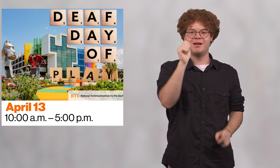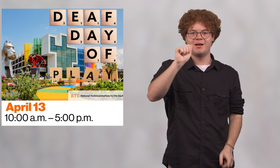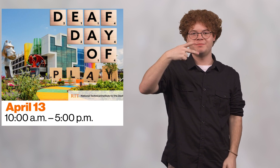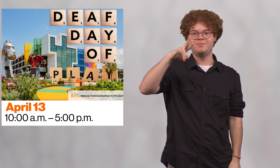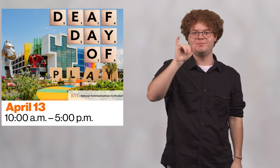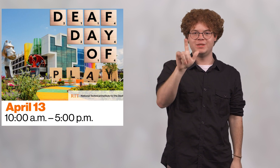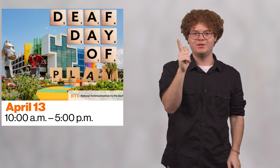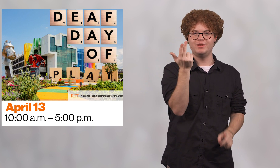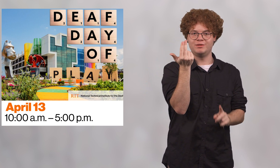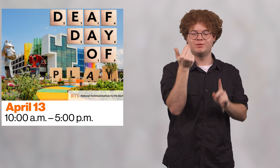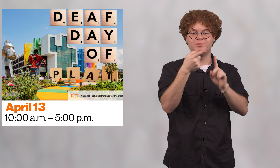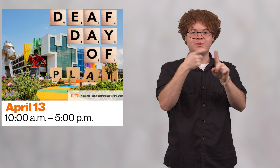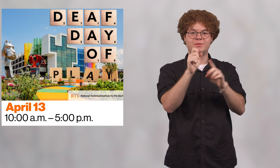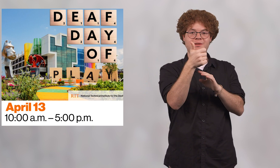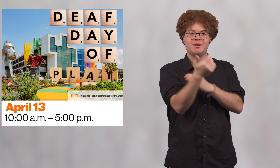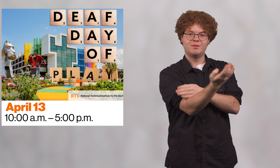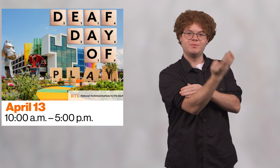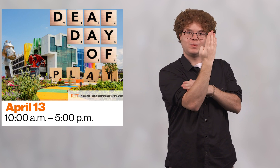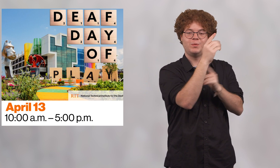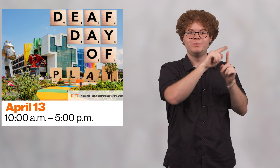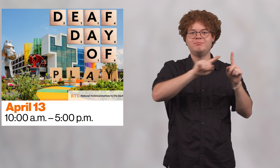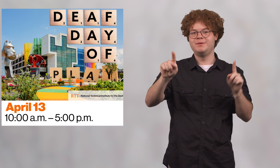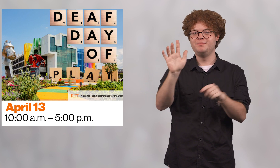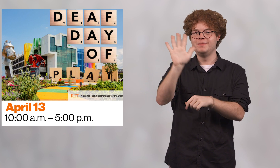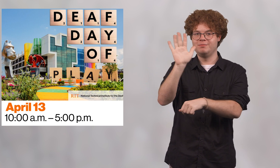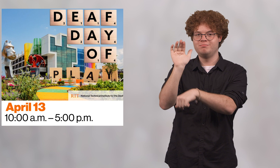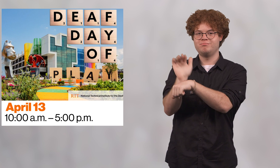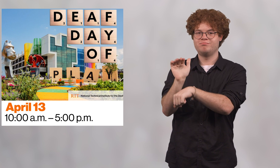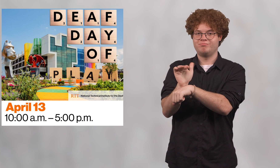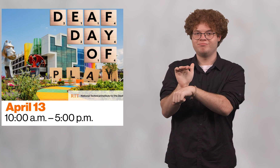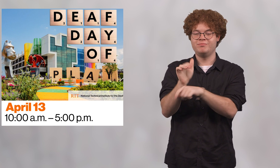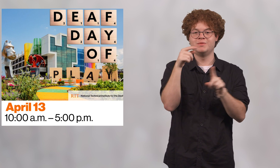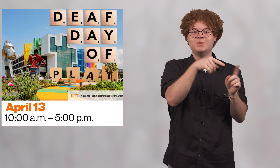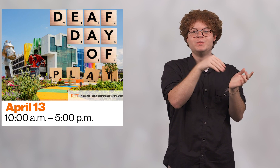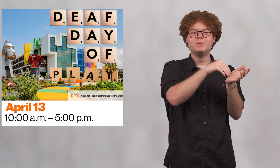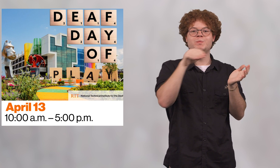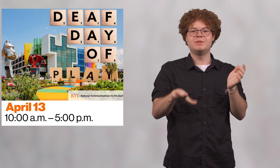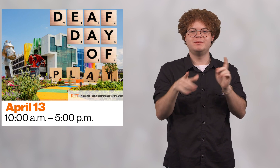It's Saturday, April 13, from 10 a.m. to 5 p.m.